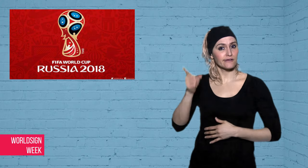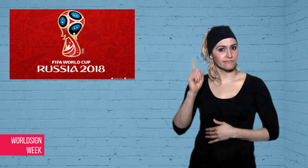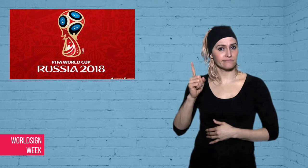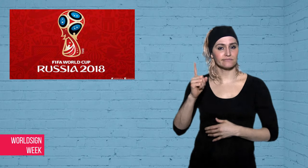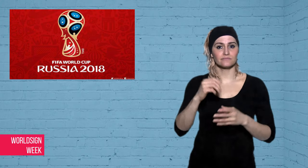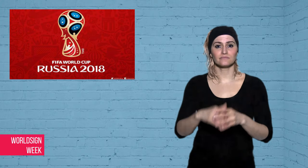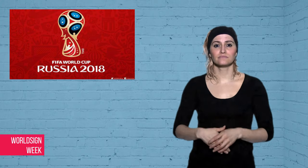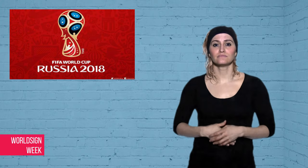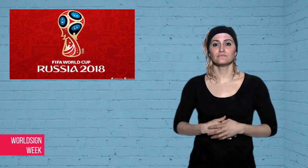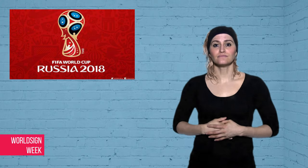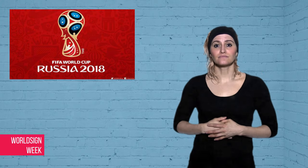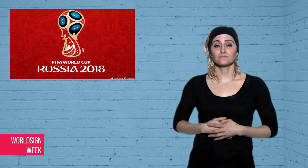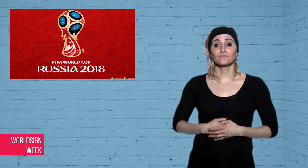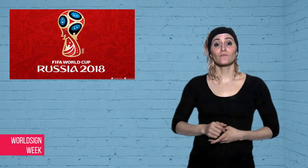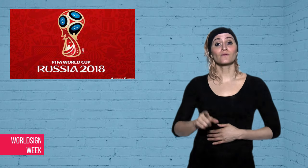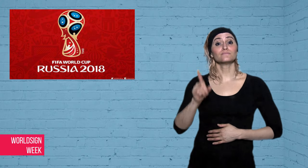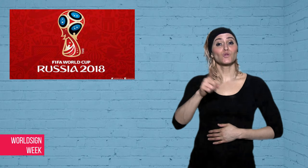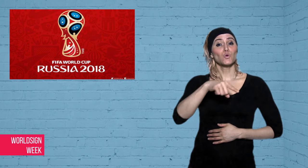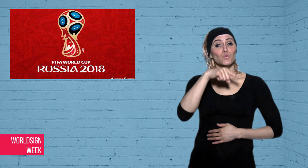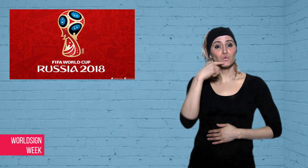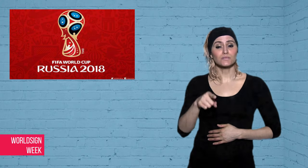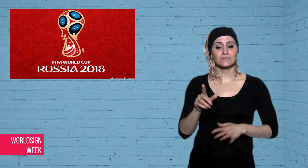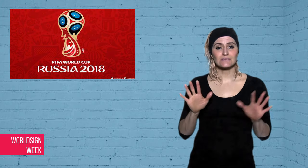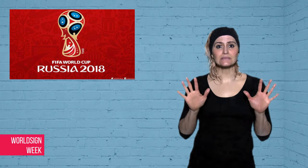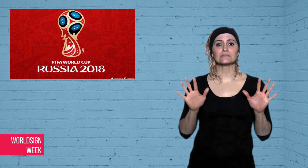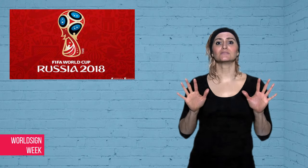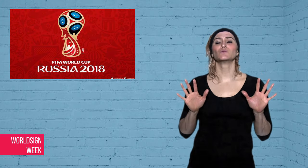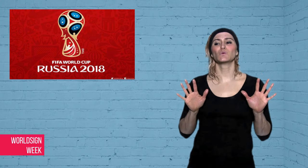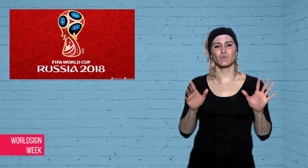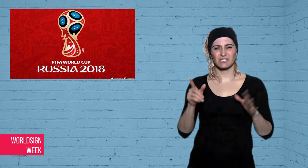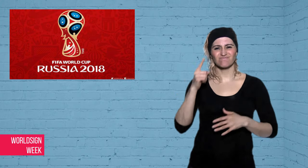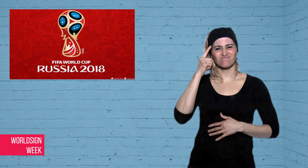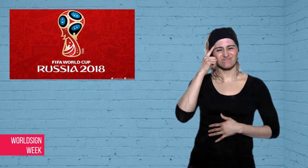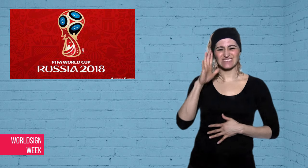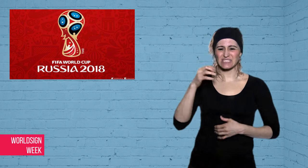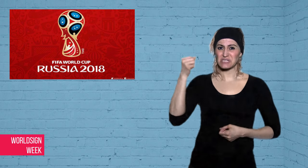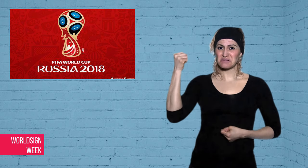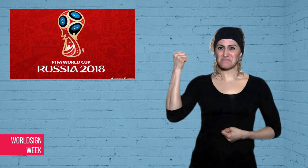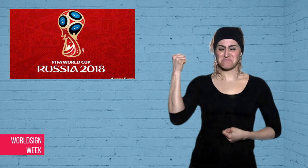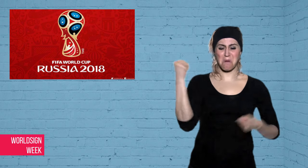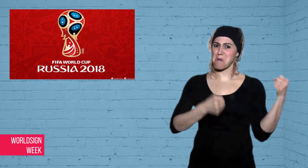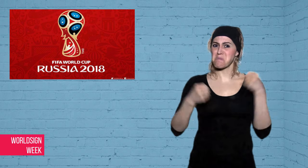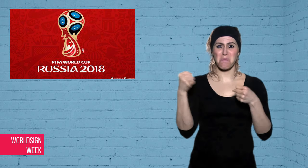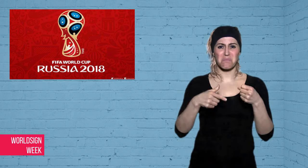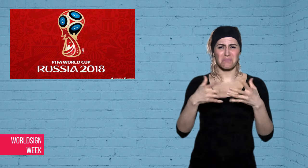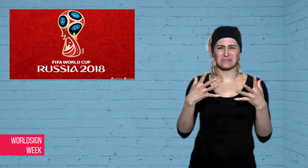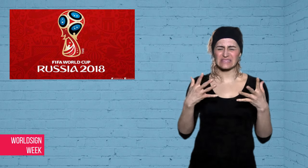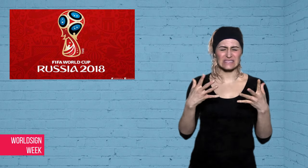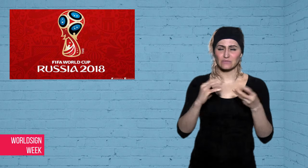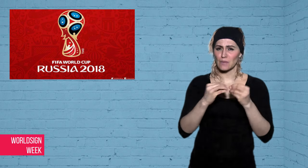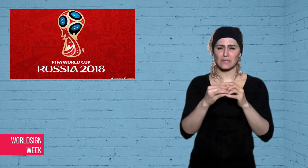host the World Cup in 2018,